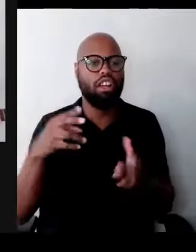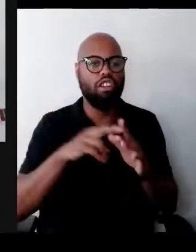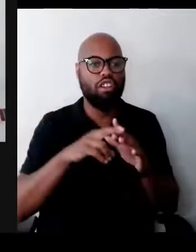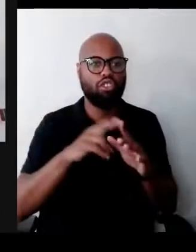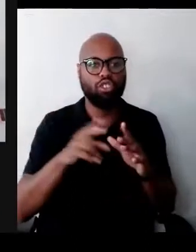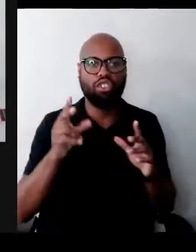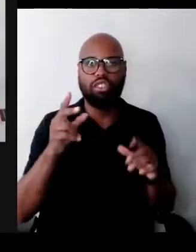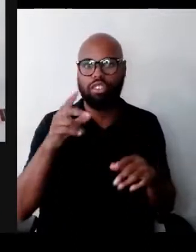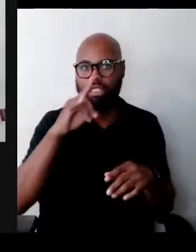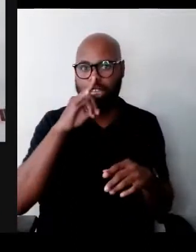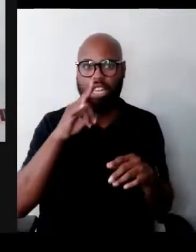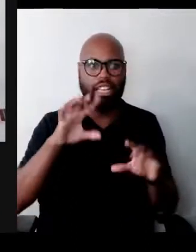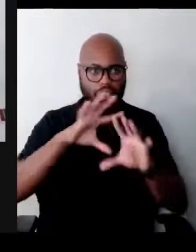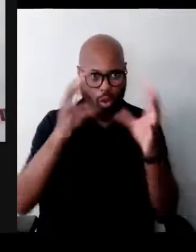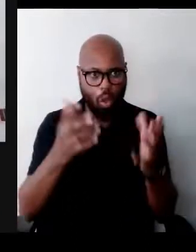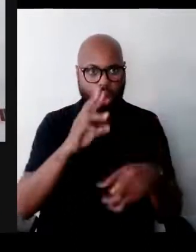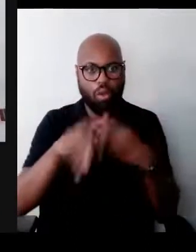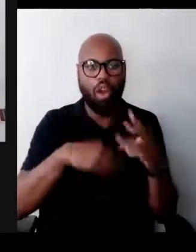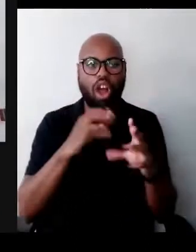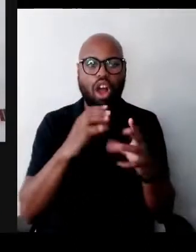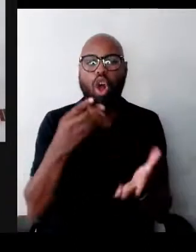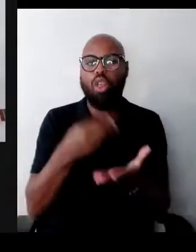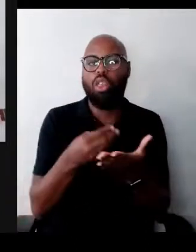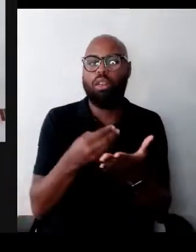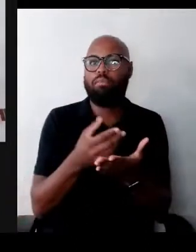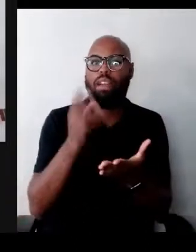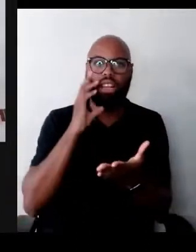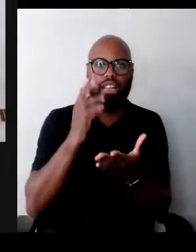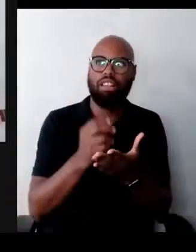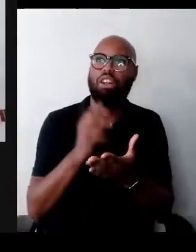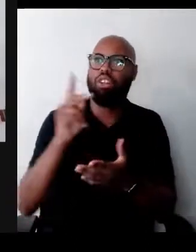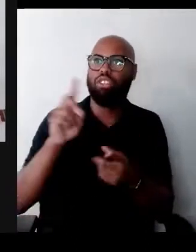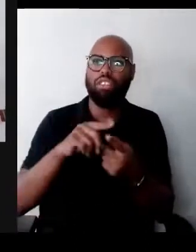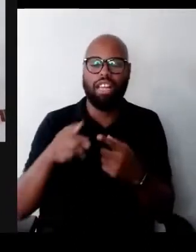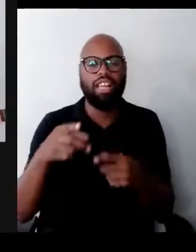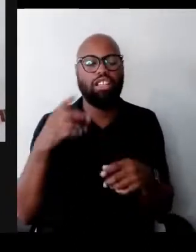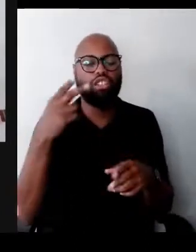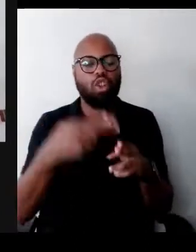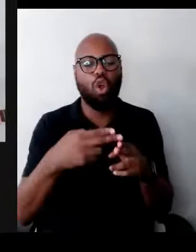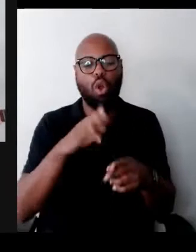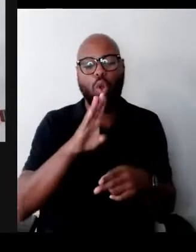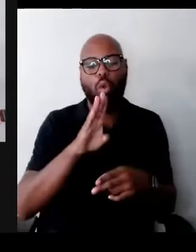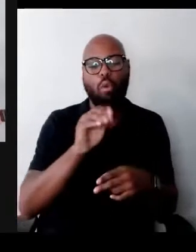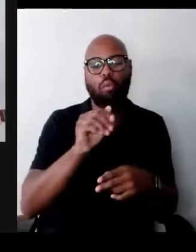from the recordings. It's called Borderless Lullabies and it's only available on Bandcamp.